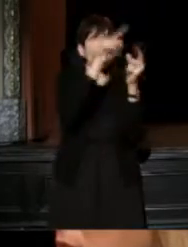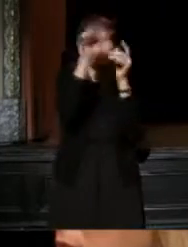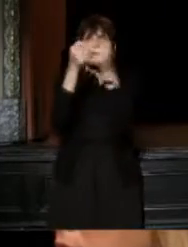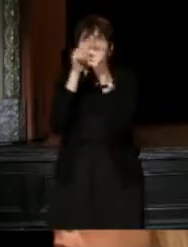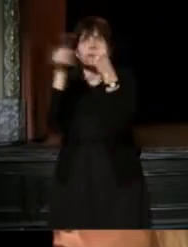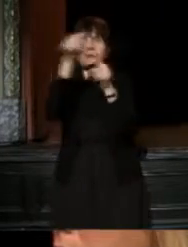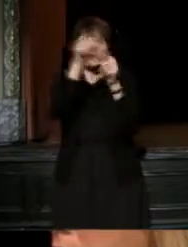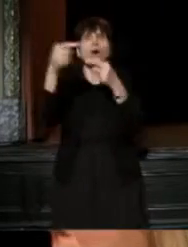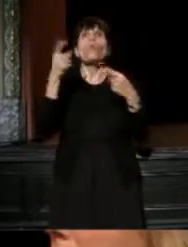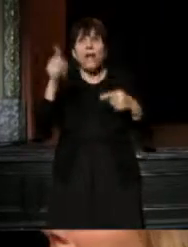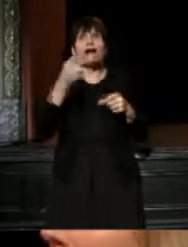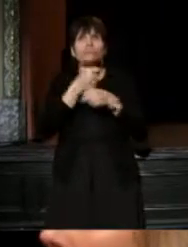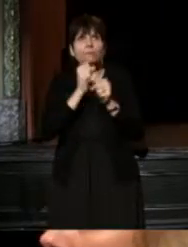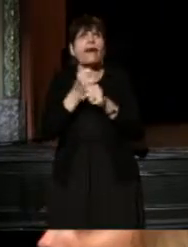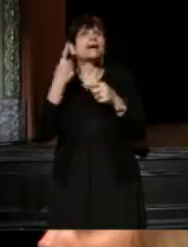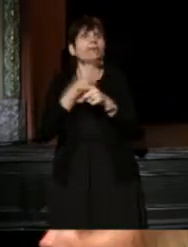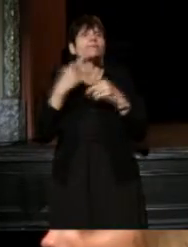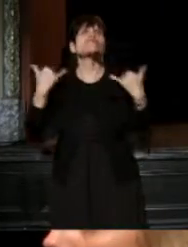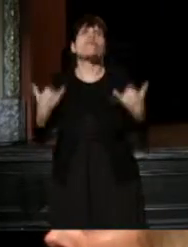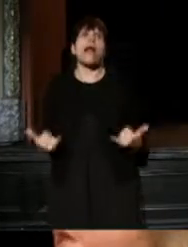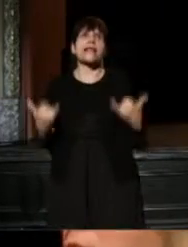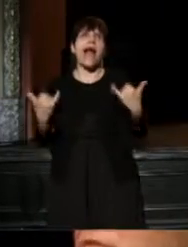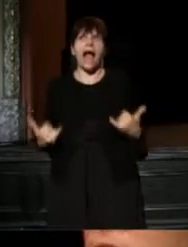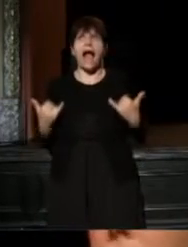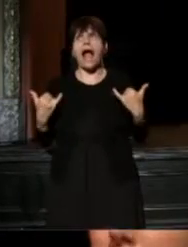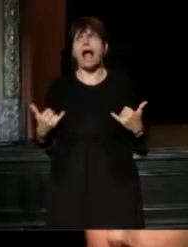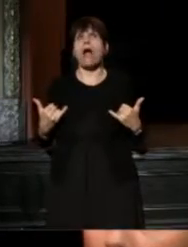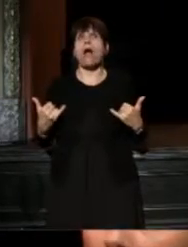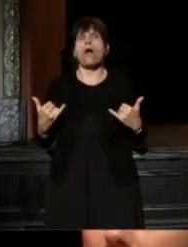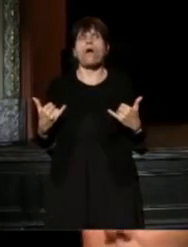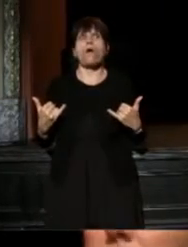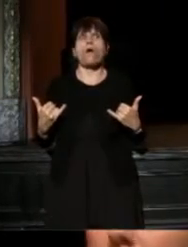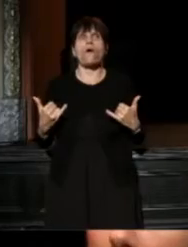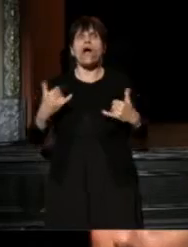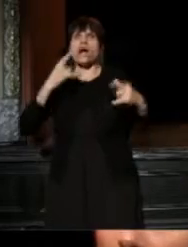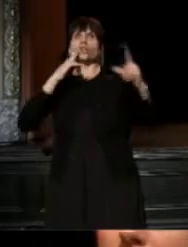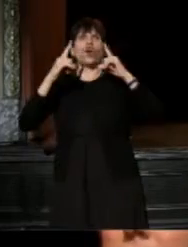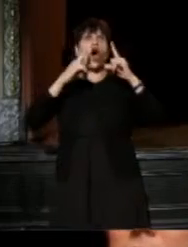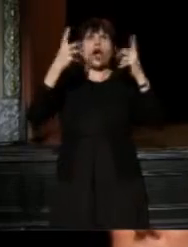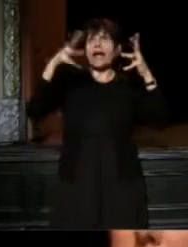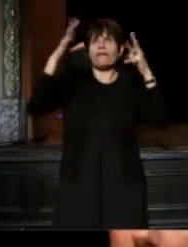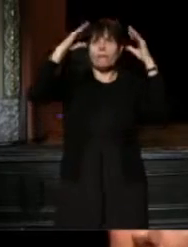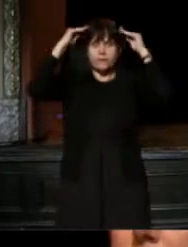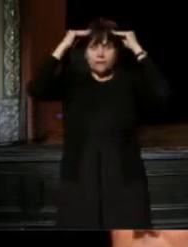"Hey, we've got to make something right now." This is at the top and forefront of all of our minds,